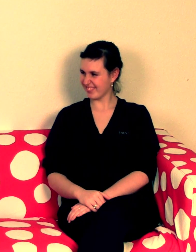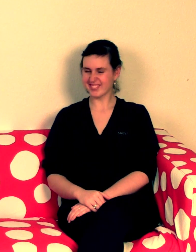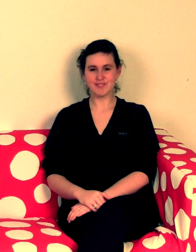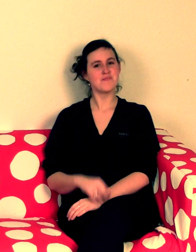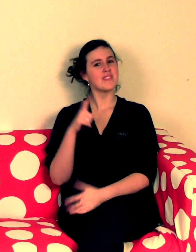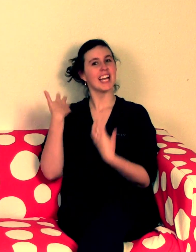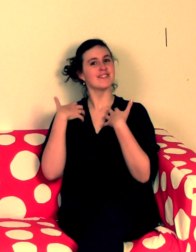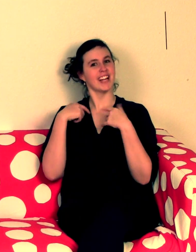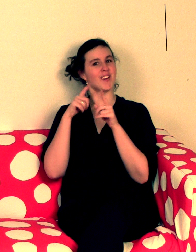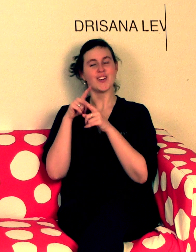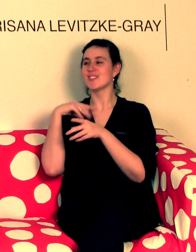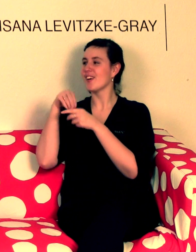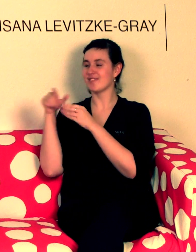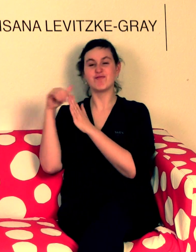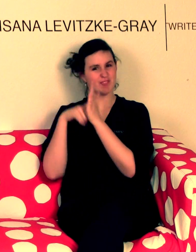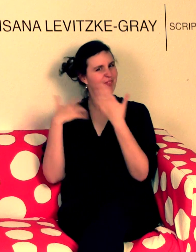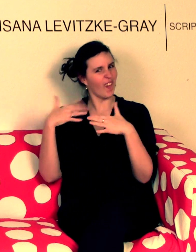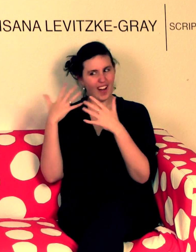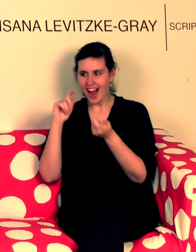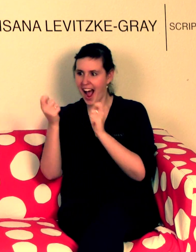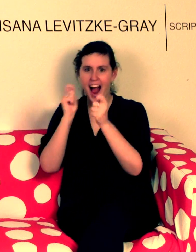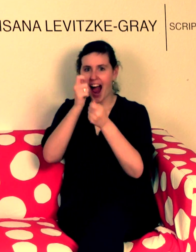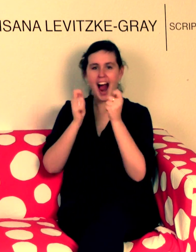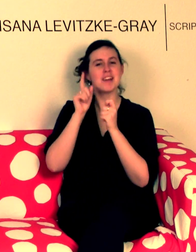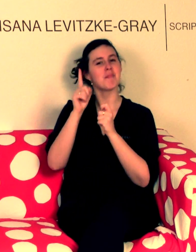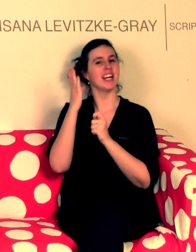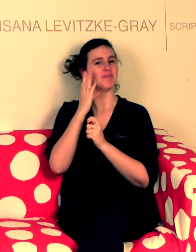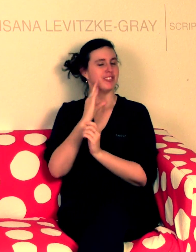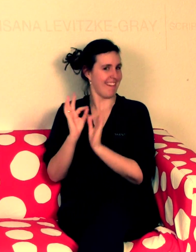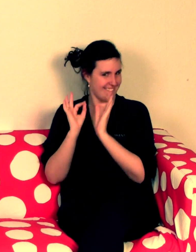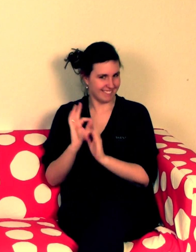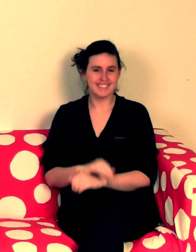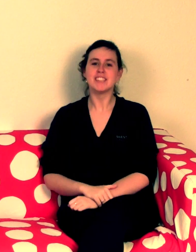I was also involved in the process of script-making and it was really interesting but the experience is invaluable.